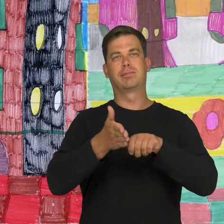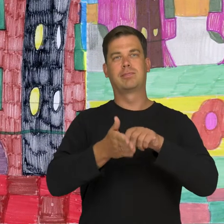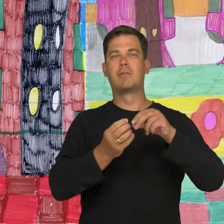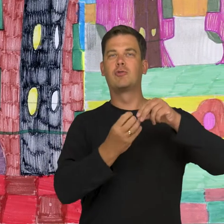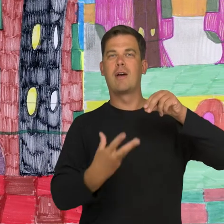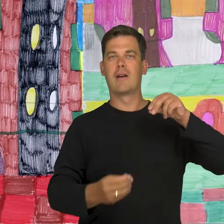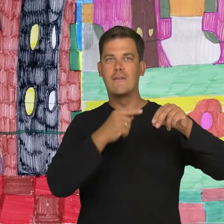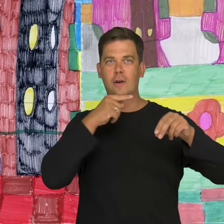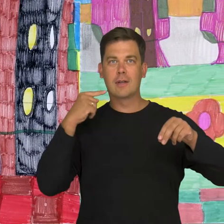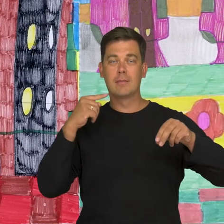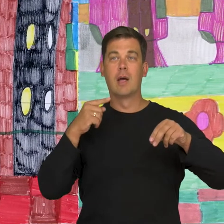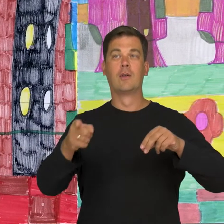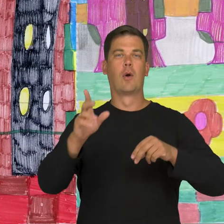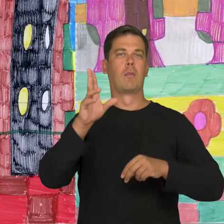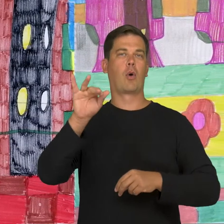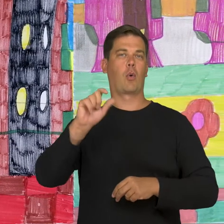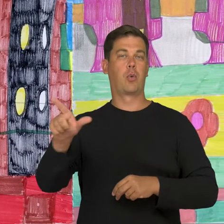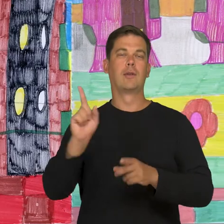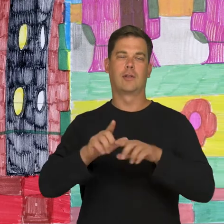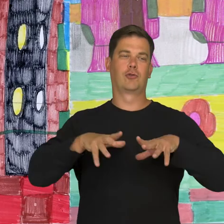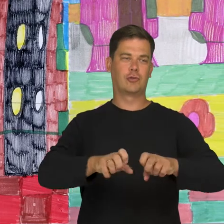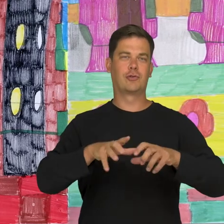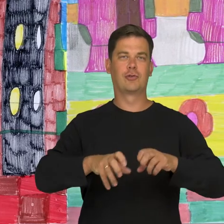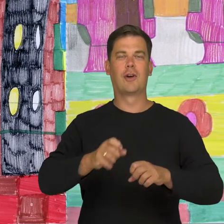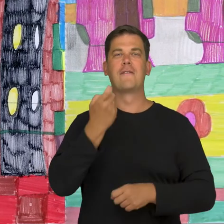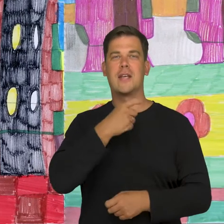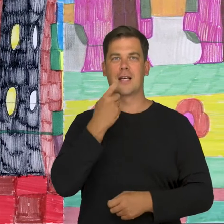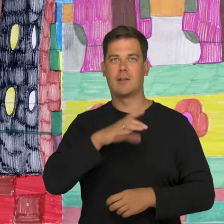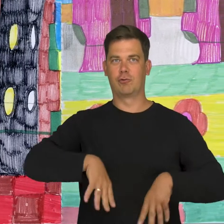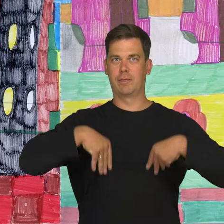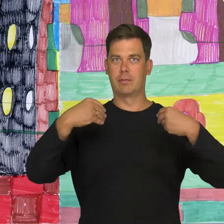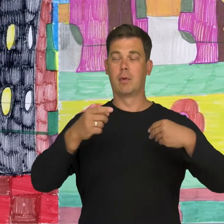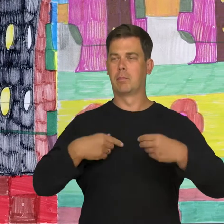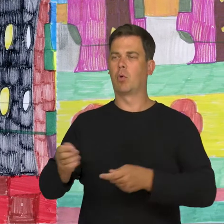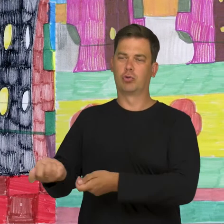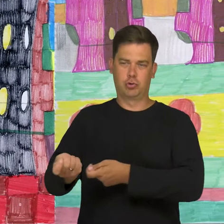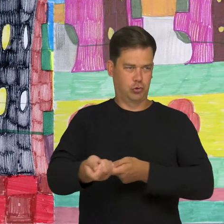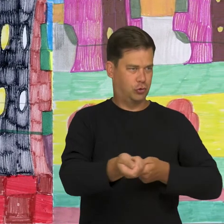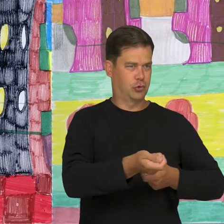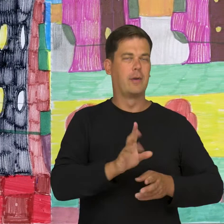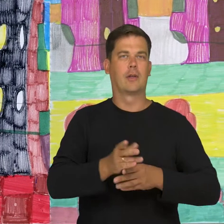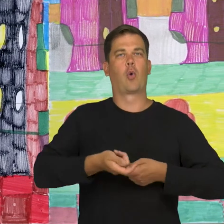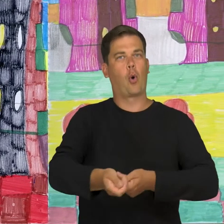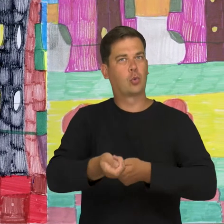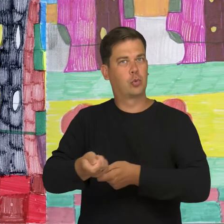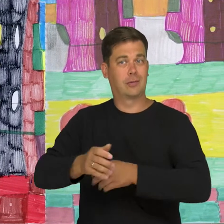and I will kneed dough in the kitchen for Easter. I sweep the floor with a broom and vacuum it with a vacuum cleaner.